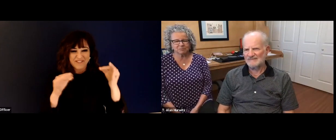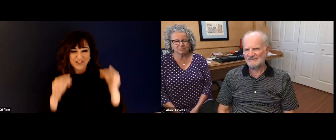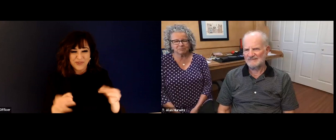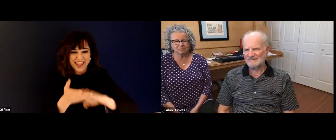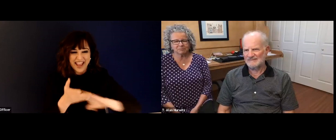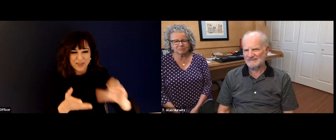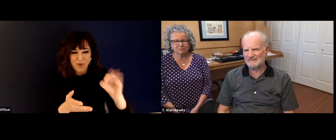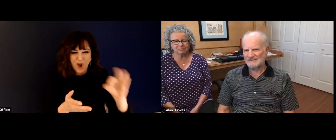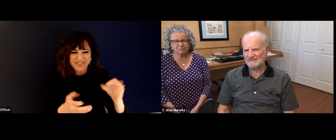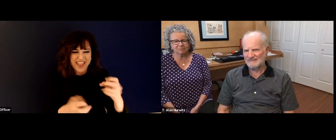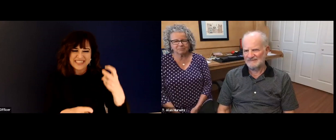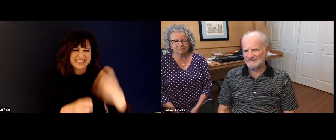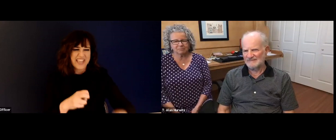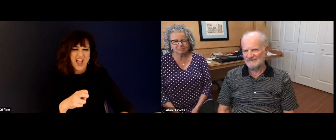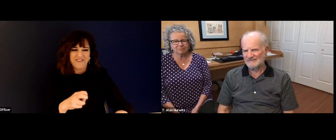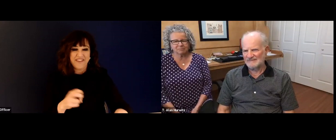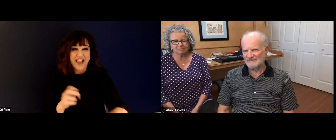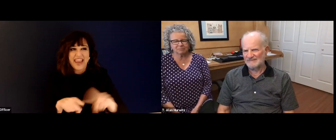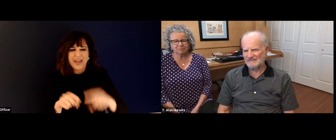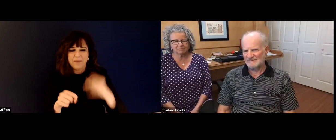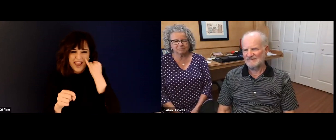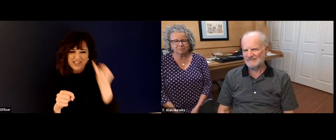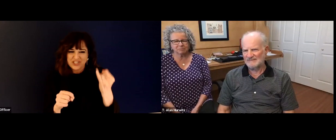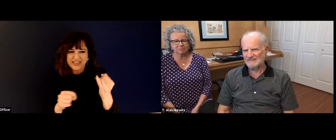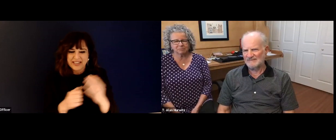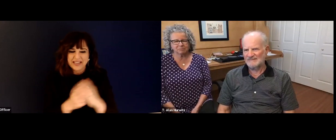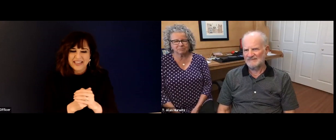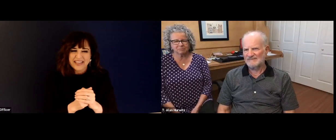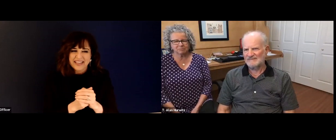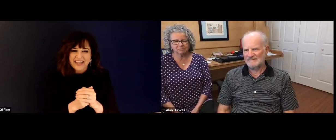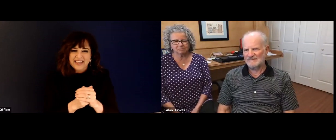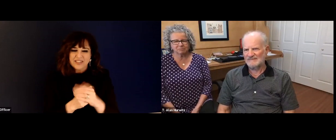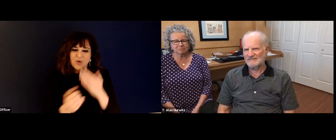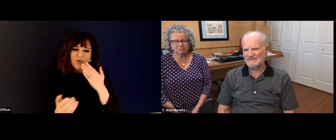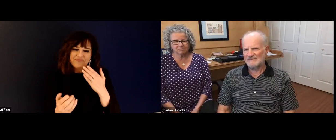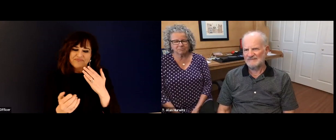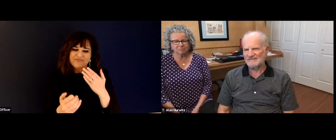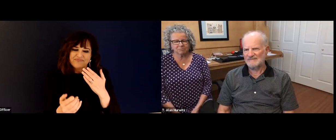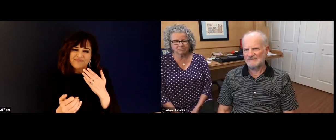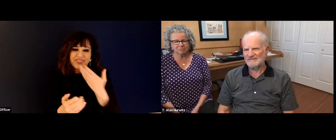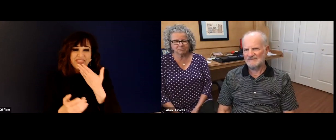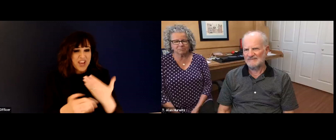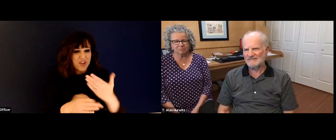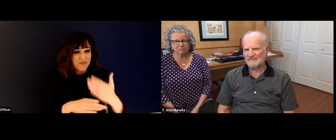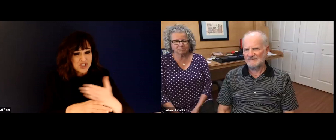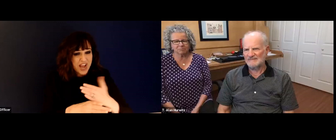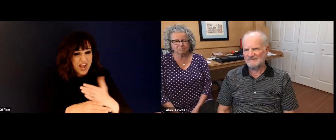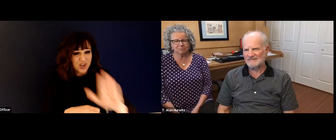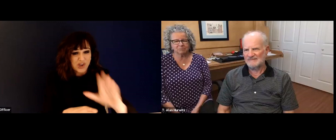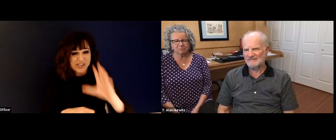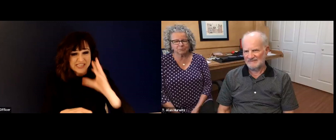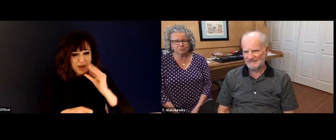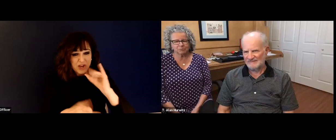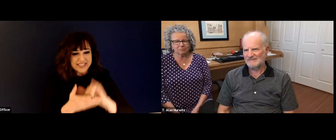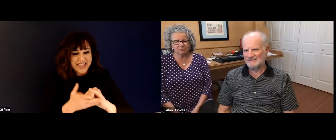experience of layoffs, because you develop friendships, then relationships with people that you've had for years, and then